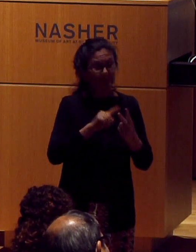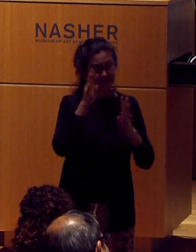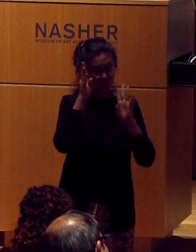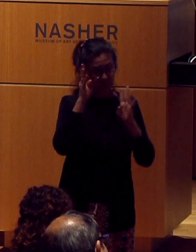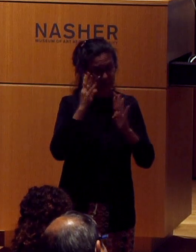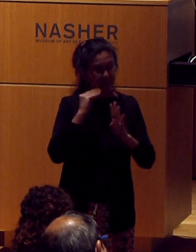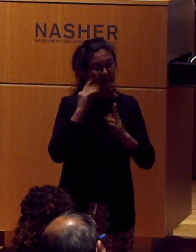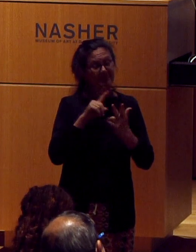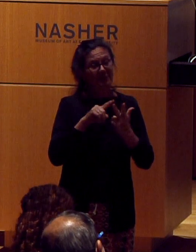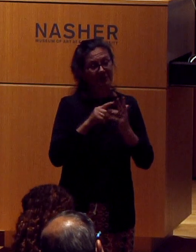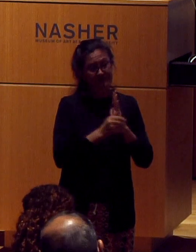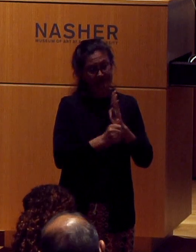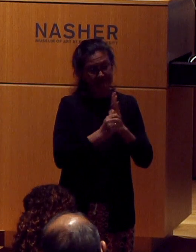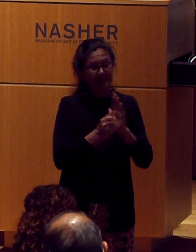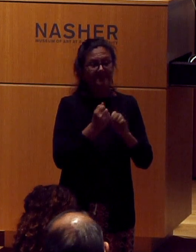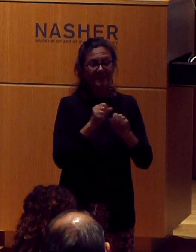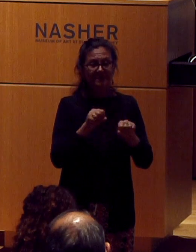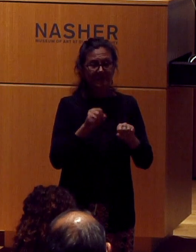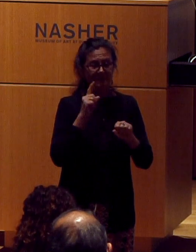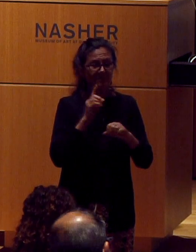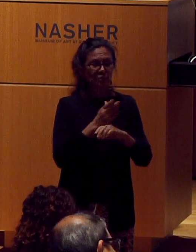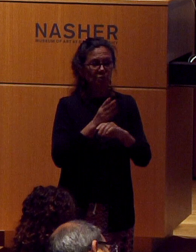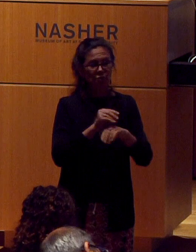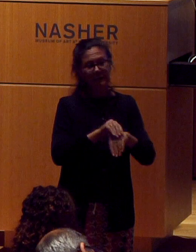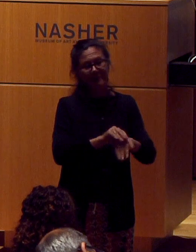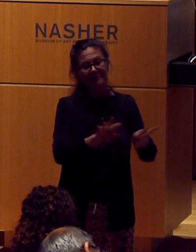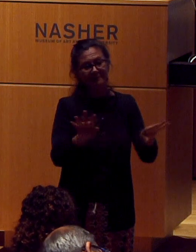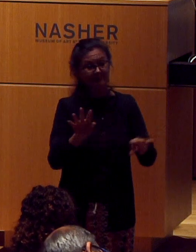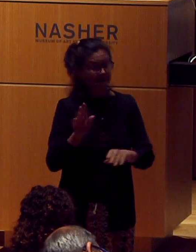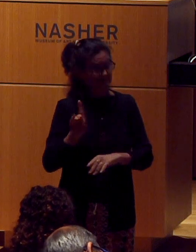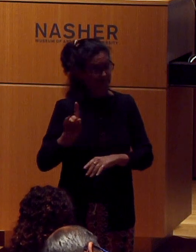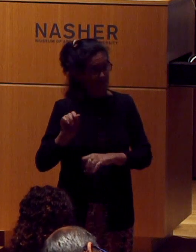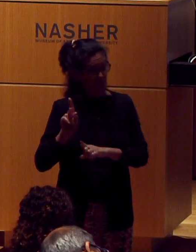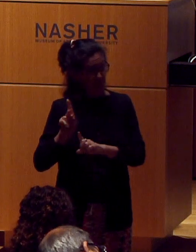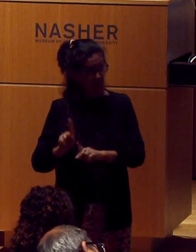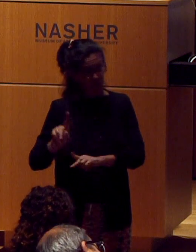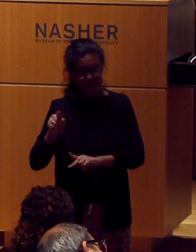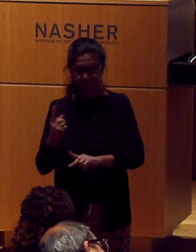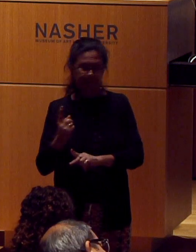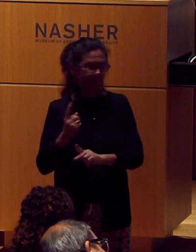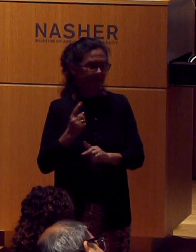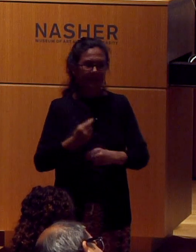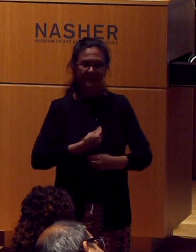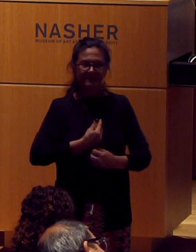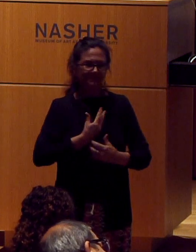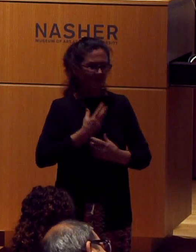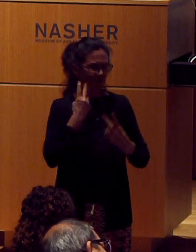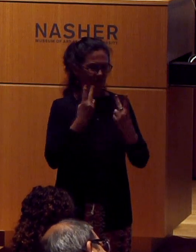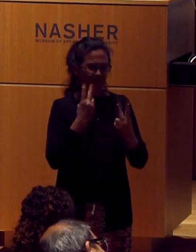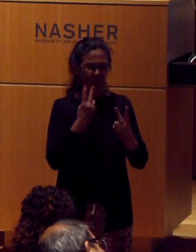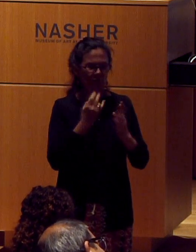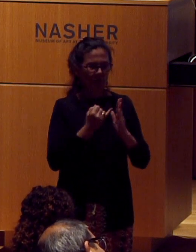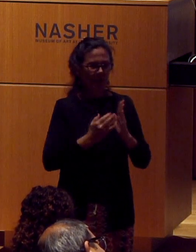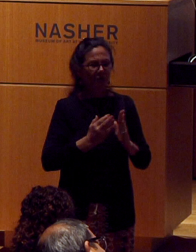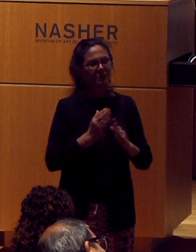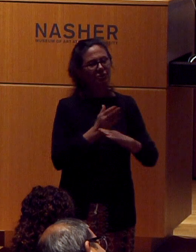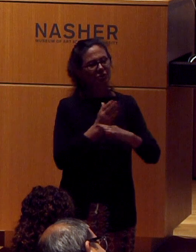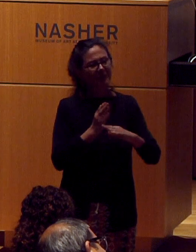is making it possible to share creatively, not as a disabled person, but as an inspired visual artist, portraying performers sharing their talents within our communities.